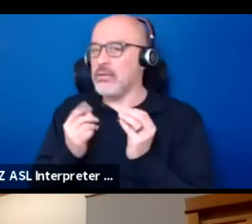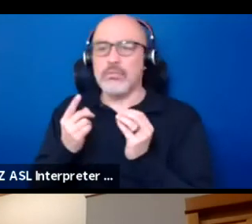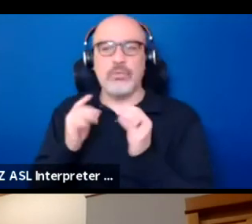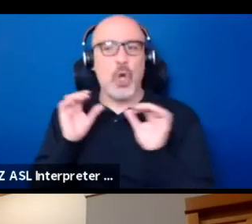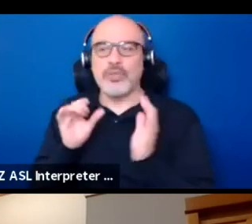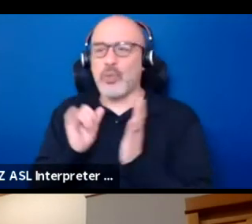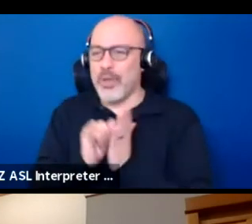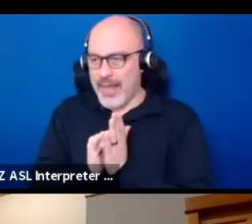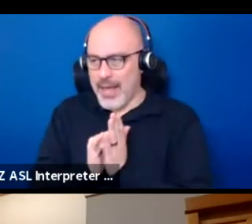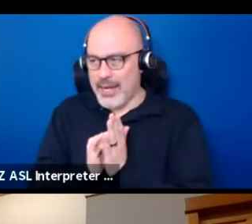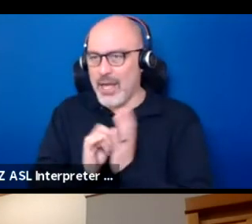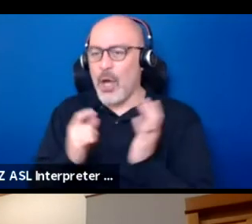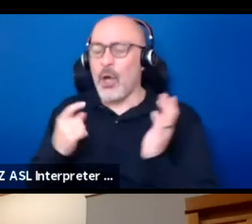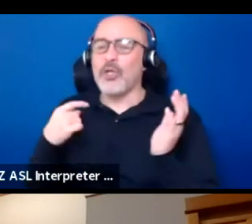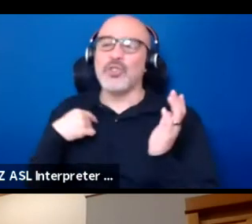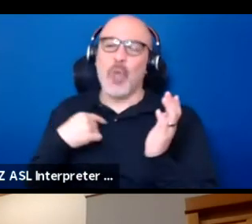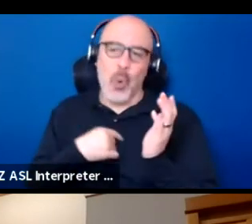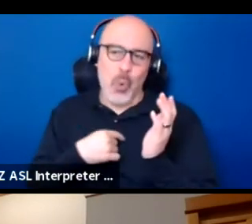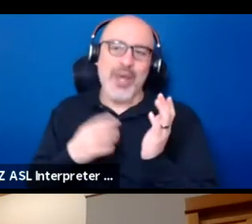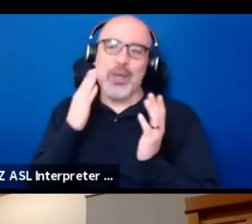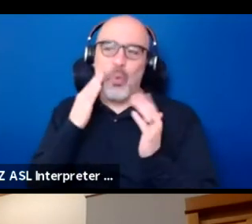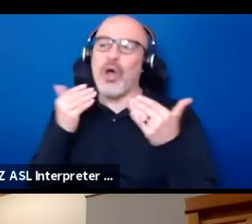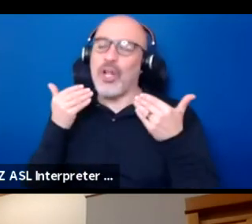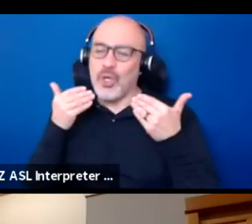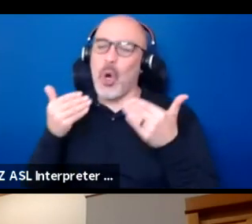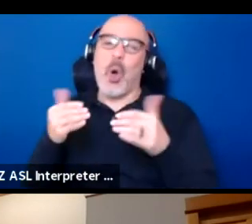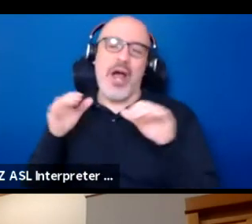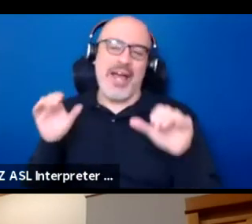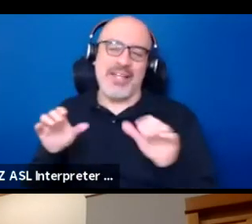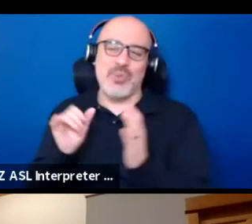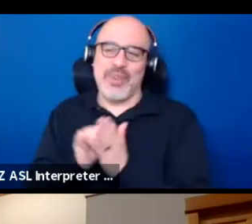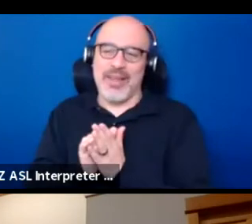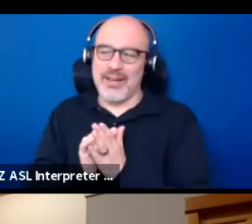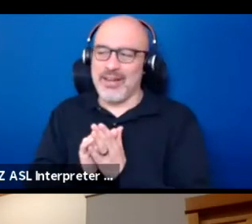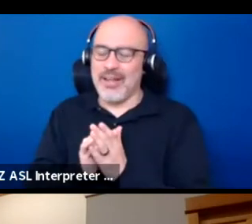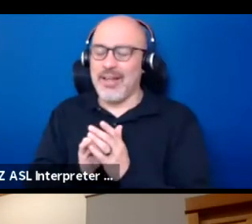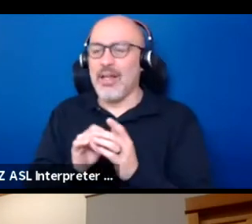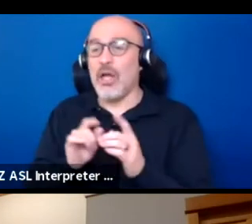and I also believe in the importance of allyship.